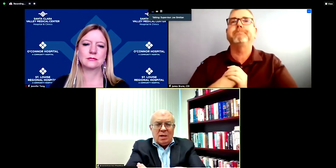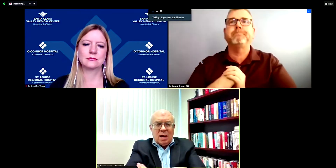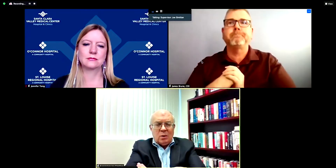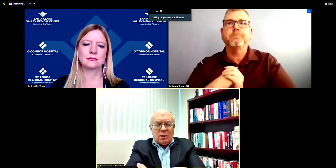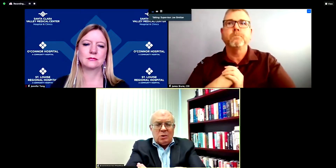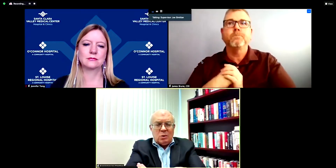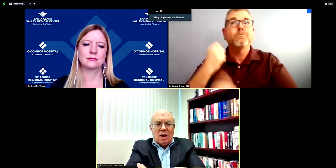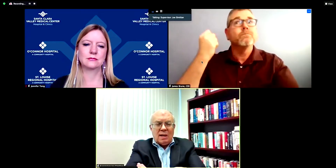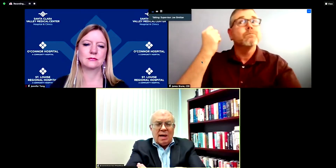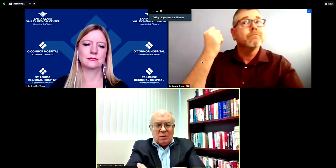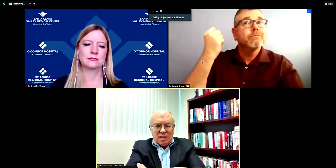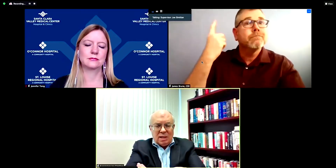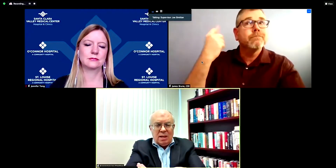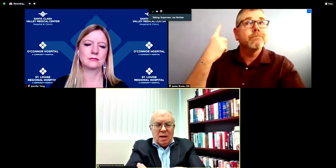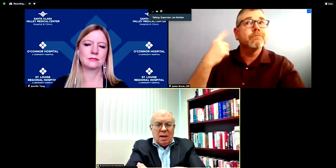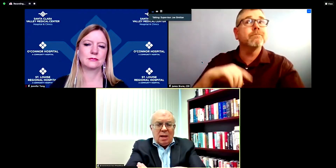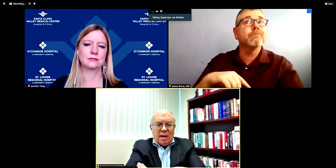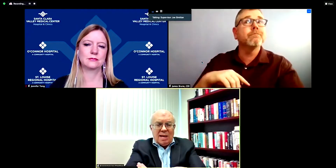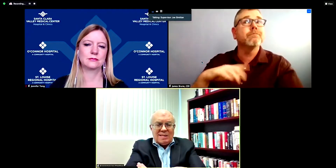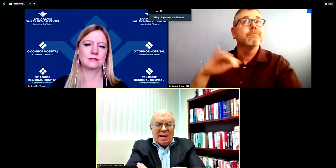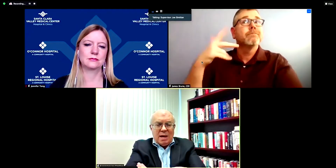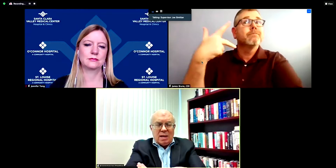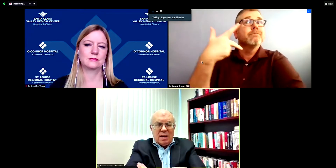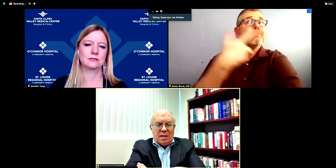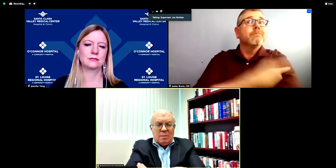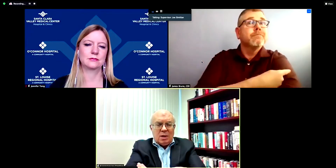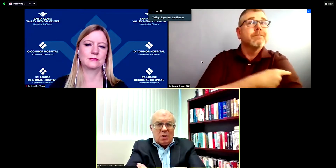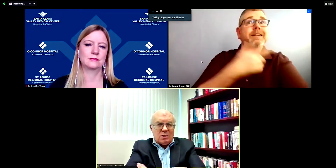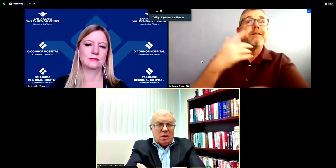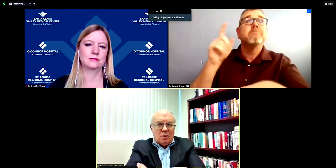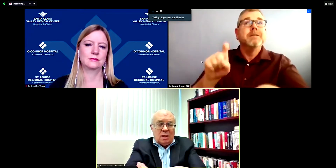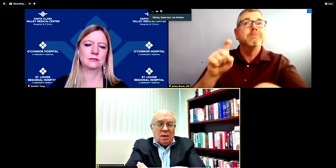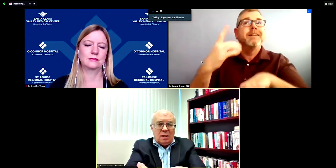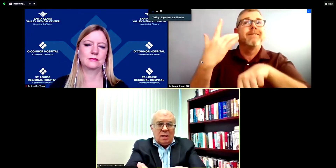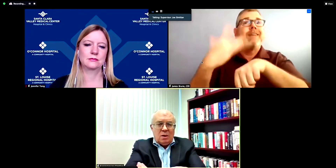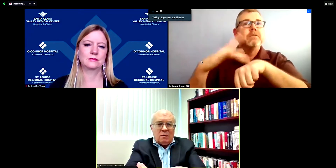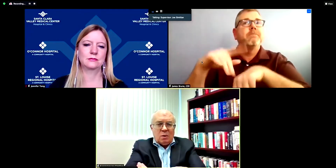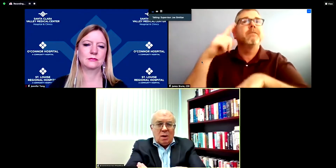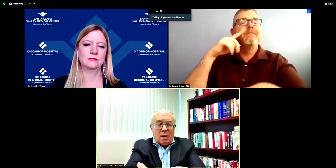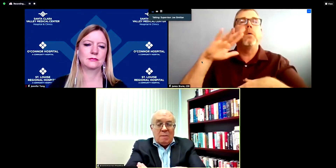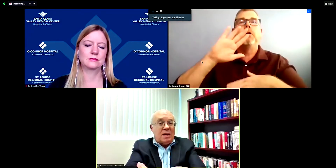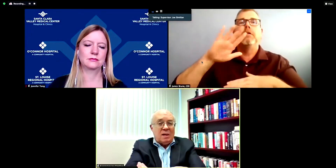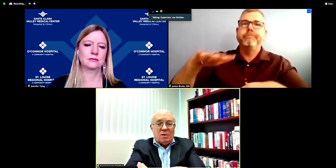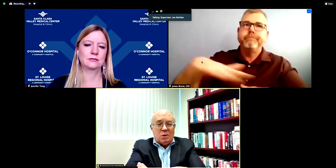not only to our county, as a county entity, but also you know for a million of the two